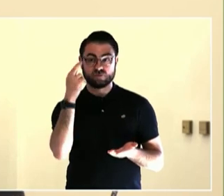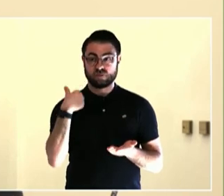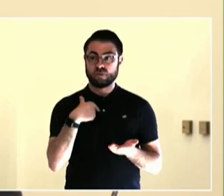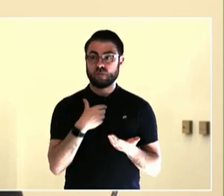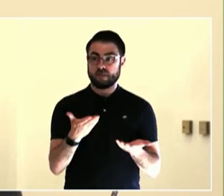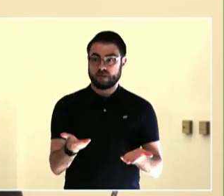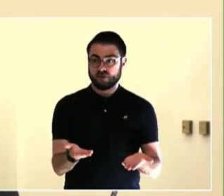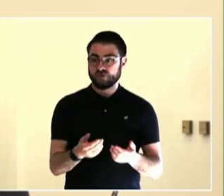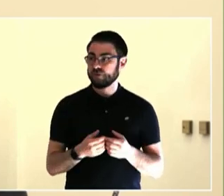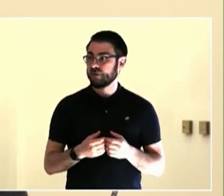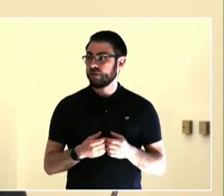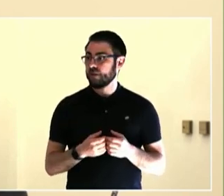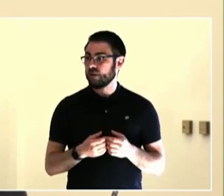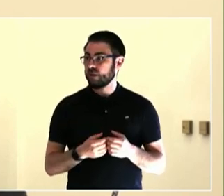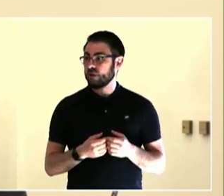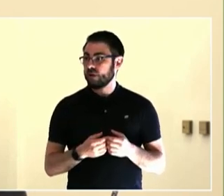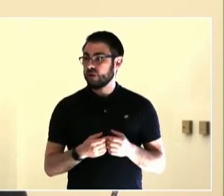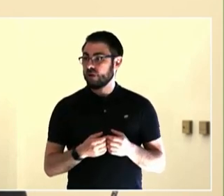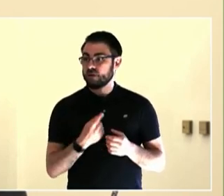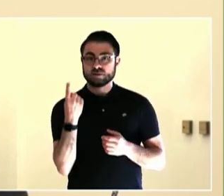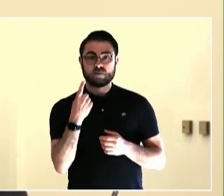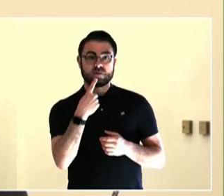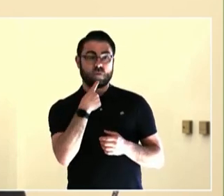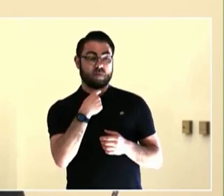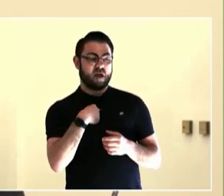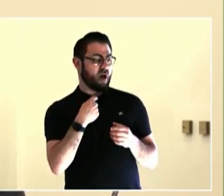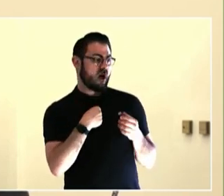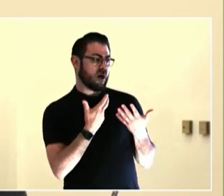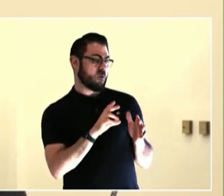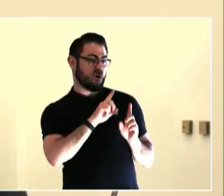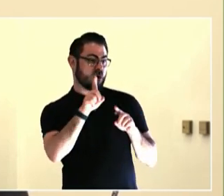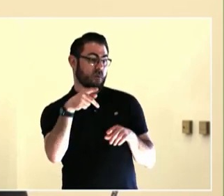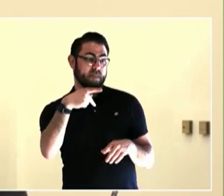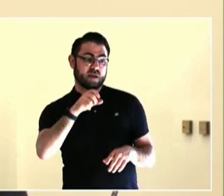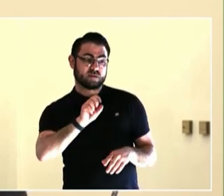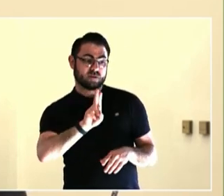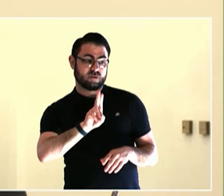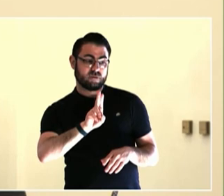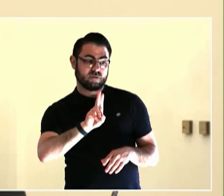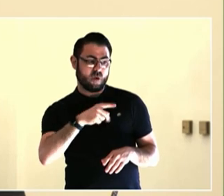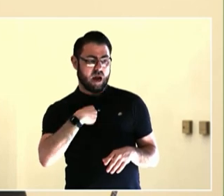One program, youth pass, the youth environmental justice